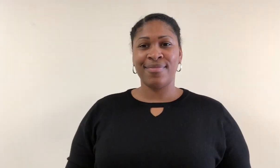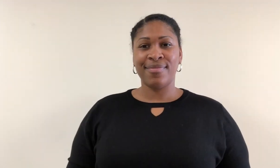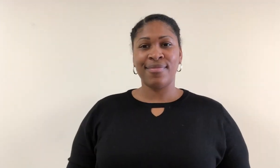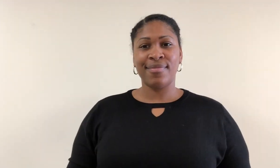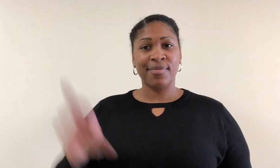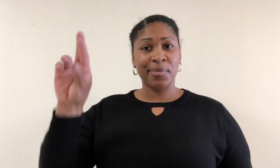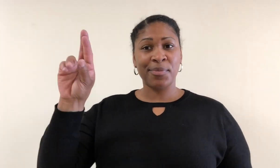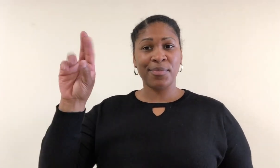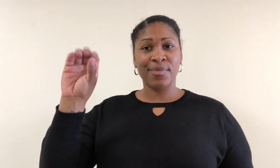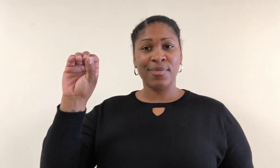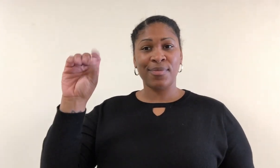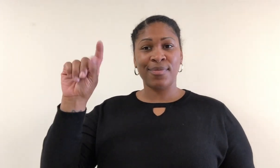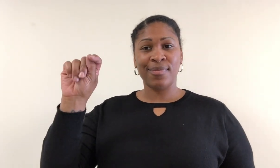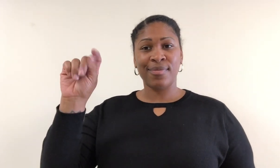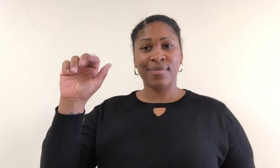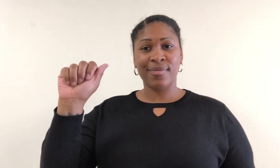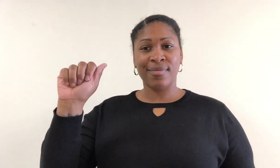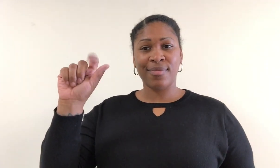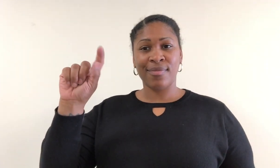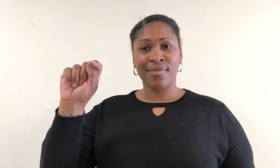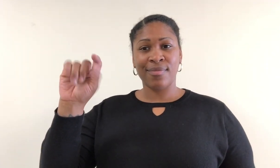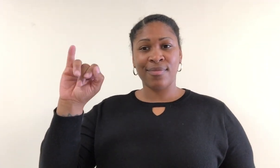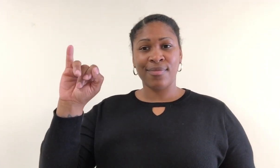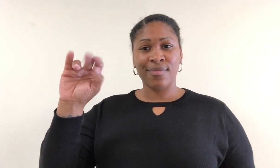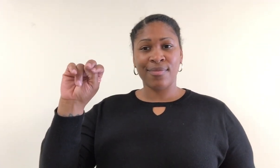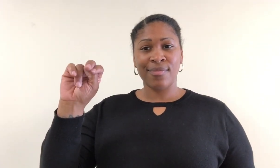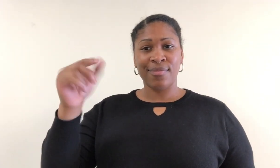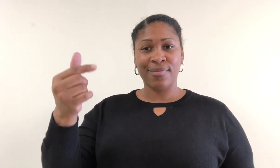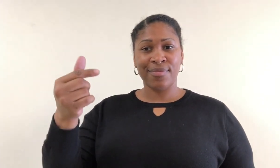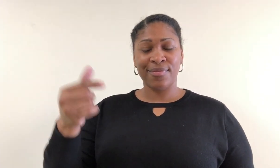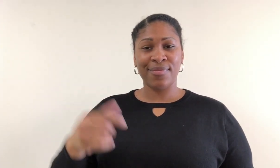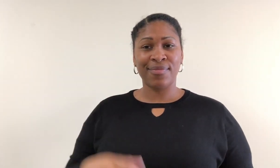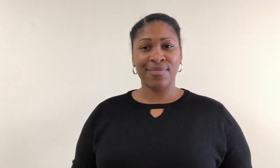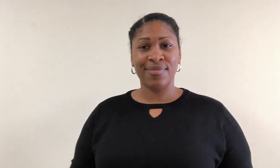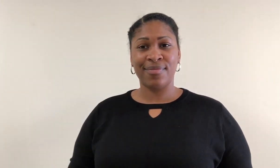Rotating